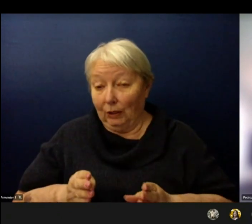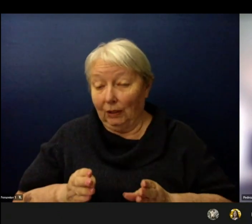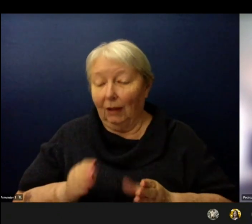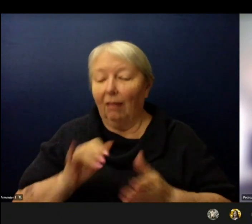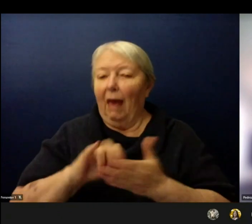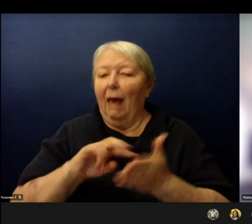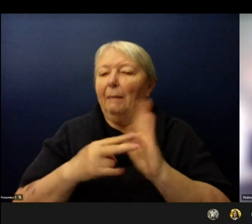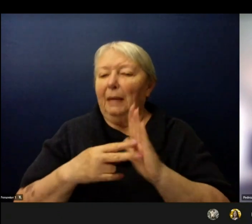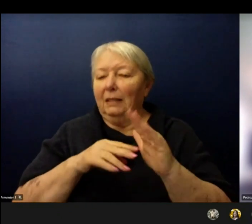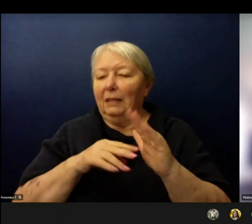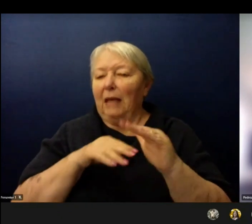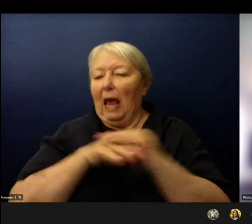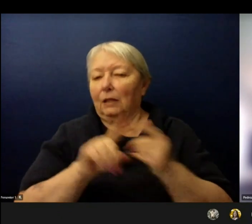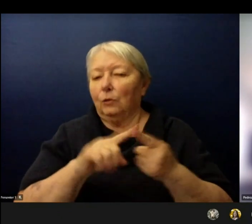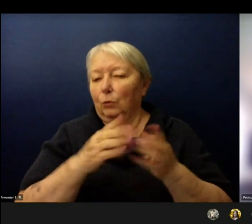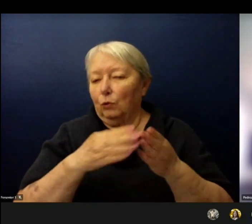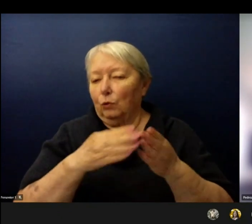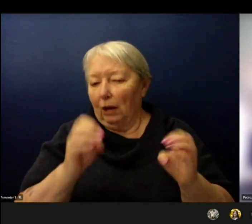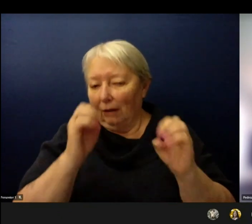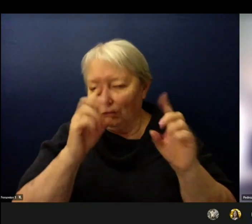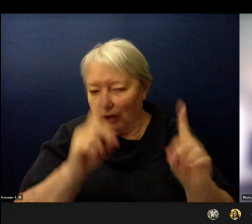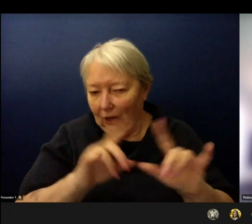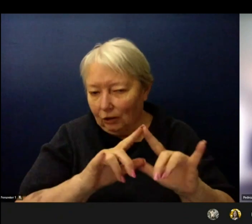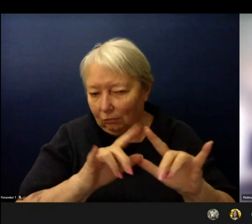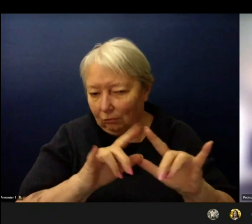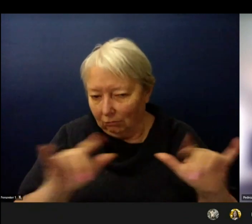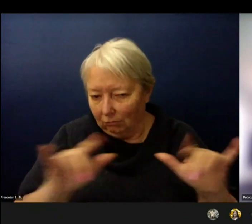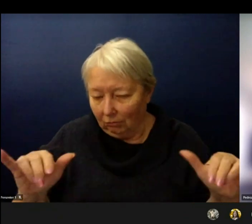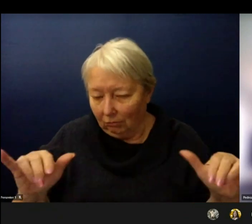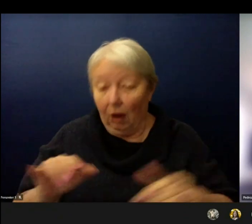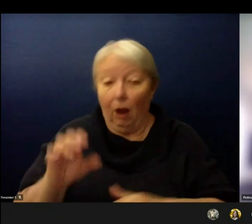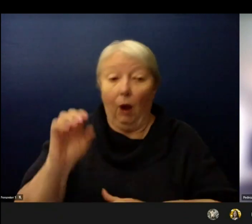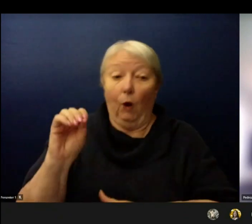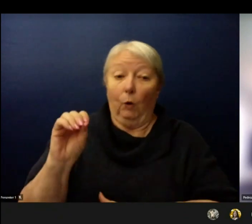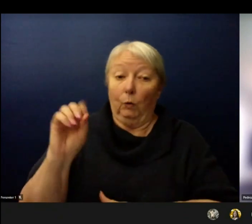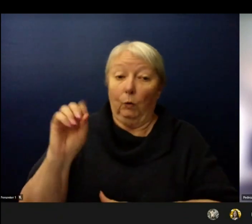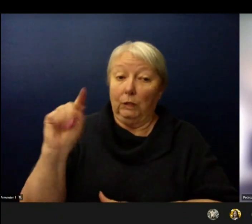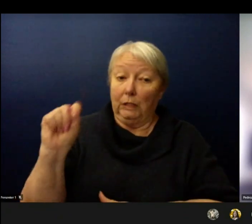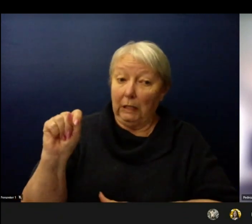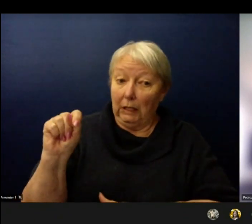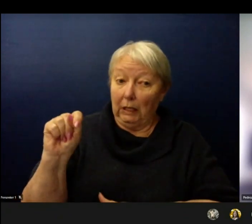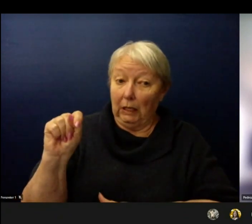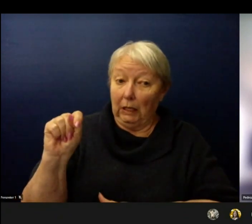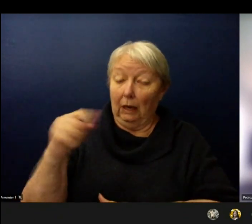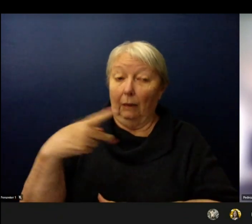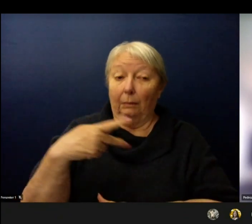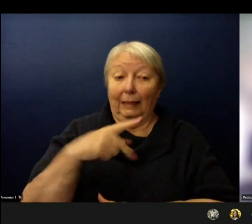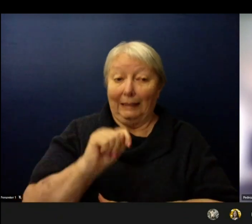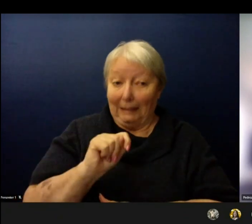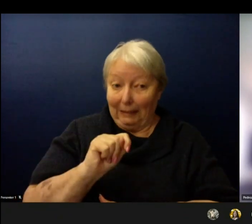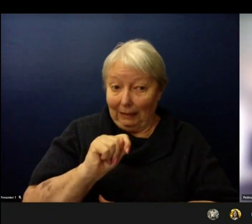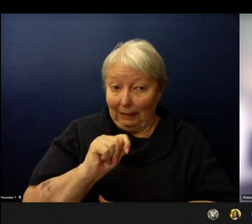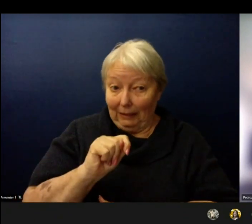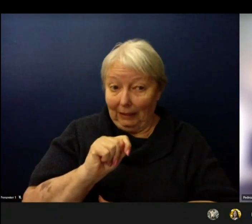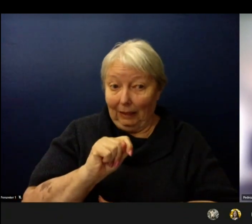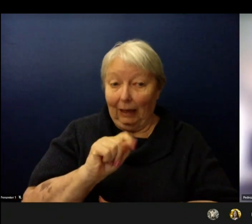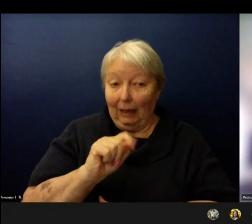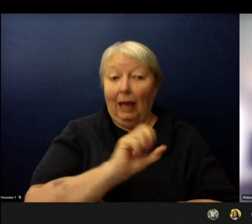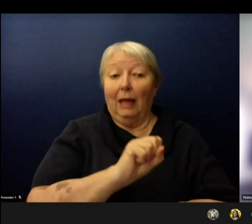Related services such as OT (occupational therapy) PT (physical therapy) and SLP (speech language pathol —